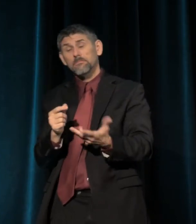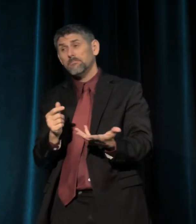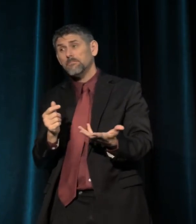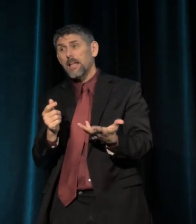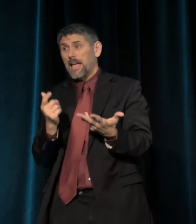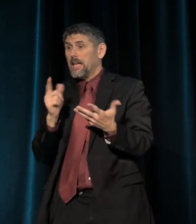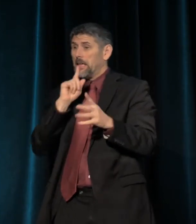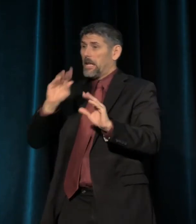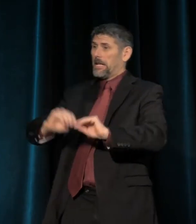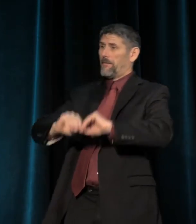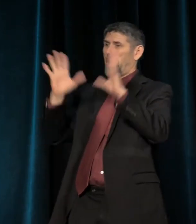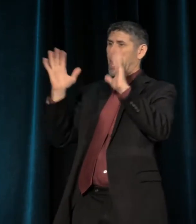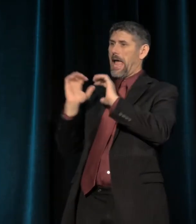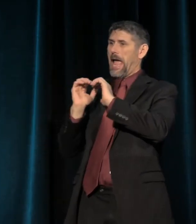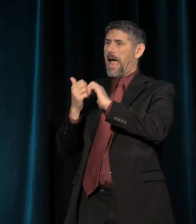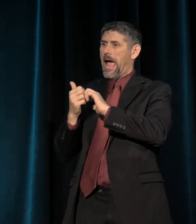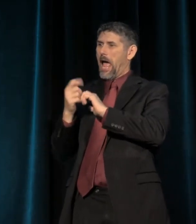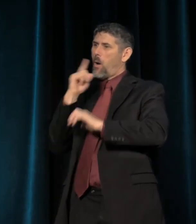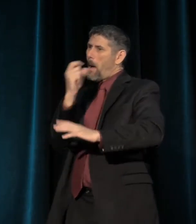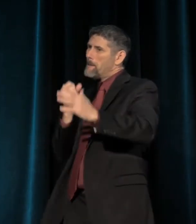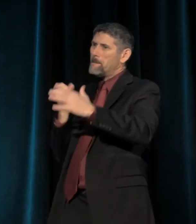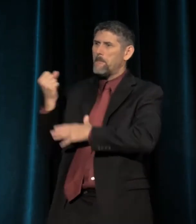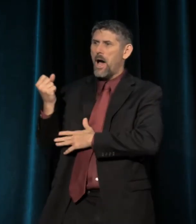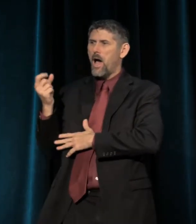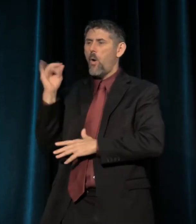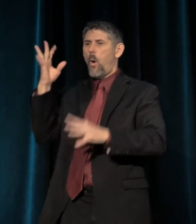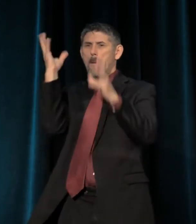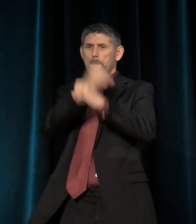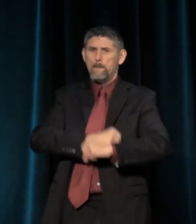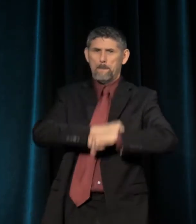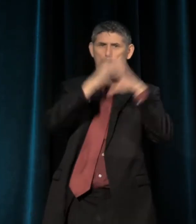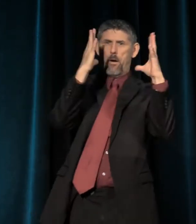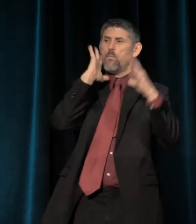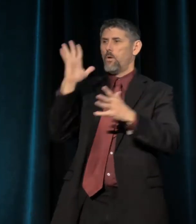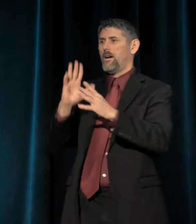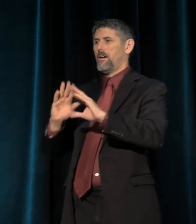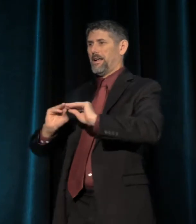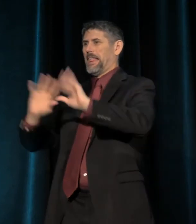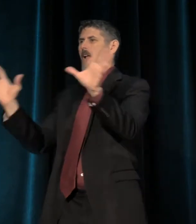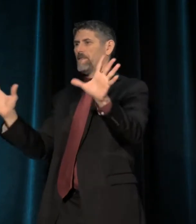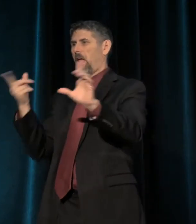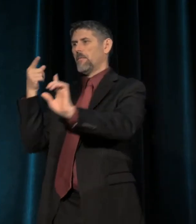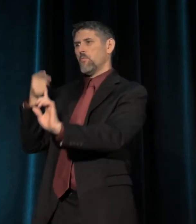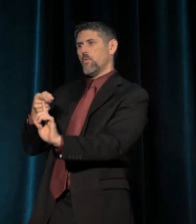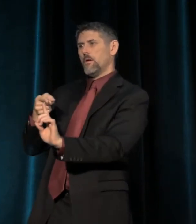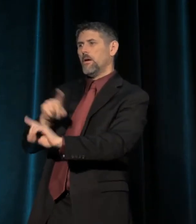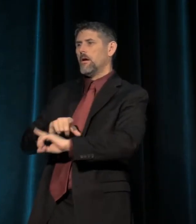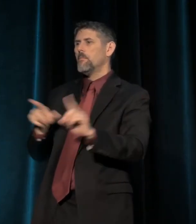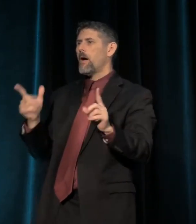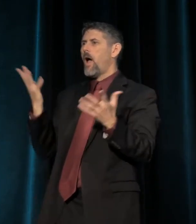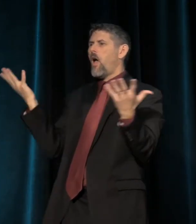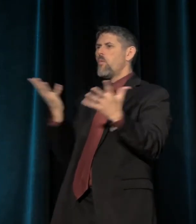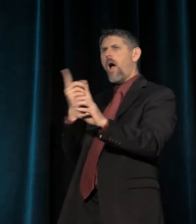It clarifies the way that a punch or a bomb clarifies, right? But what does it aspire to?